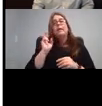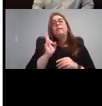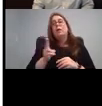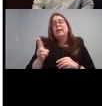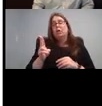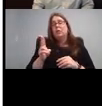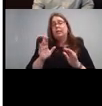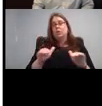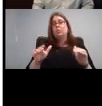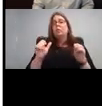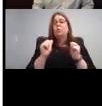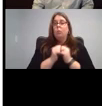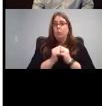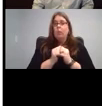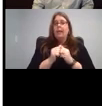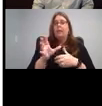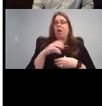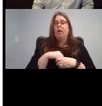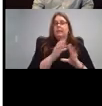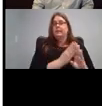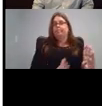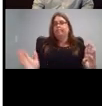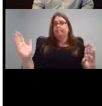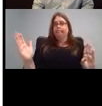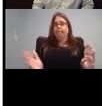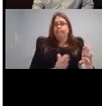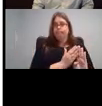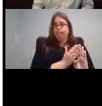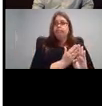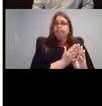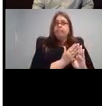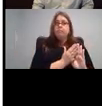And then I think the website for California deaf blind services,